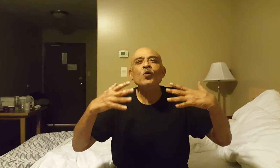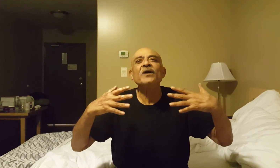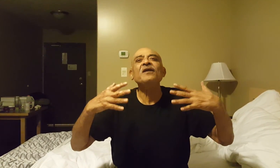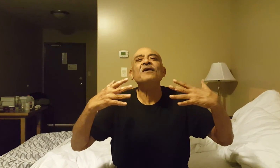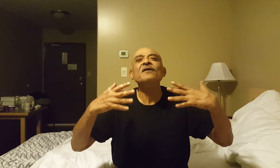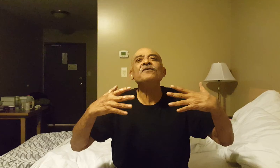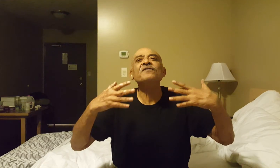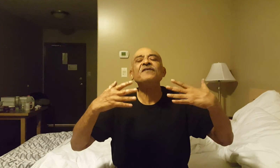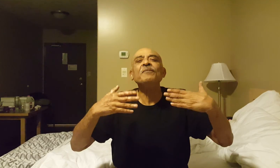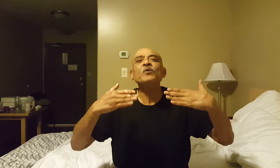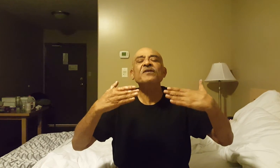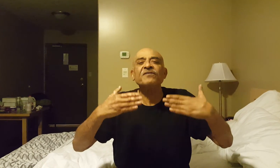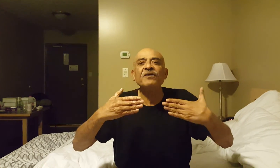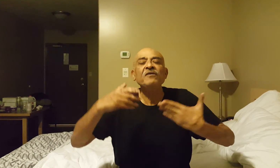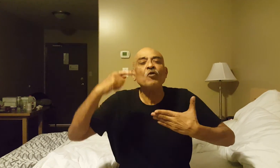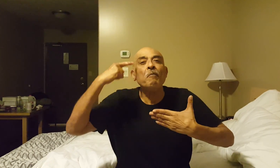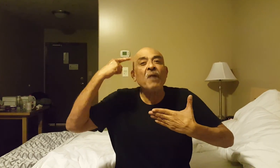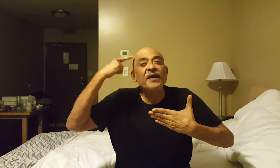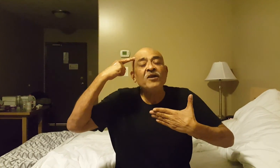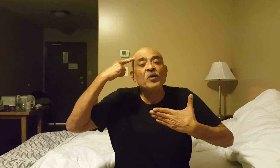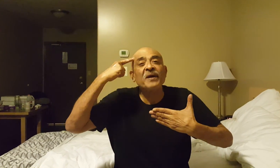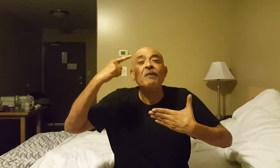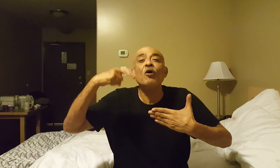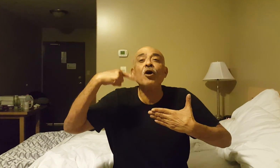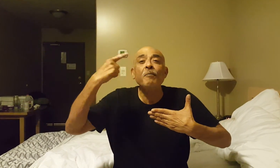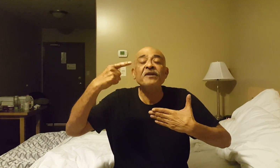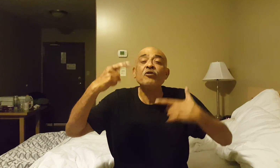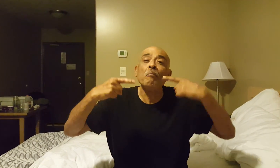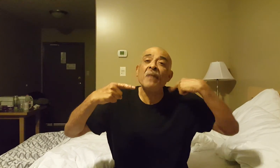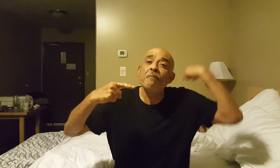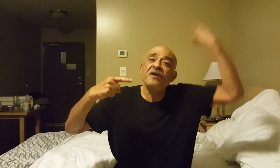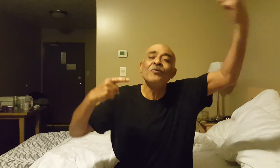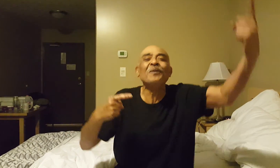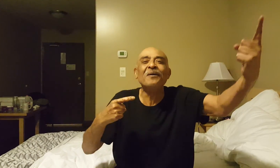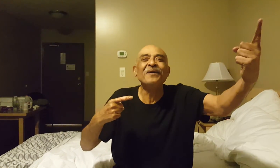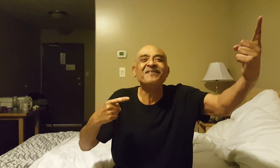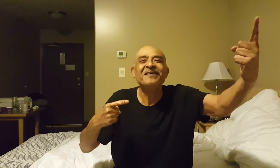will learn to stay between screens, your mind will become more competent, your memory will become better,